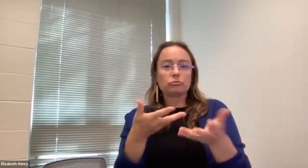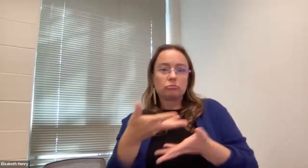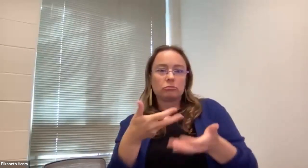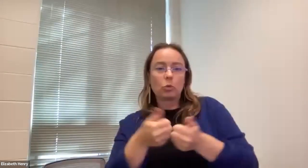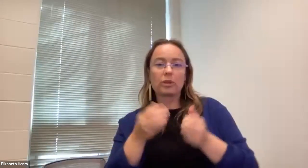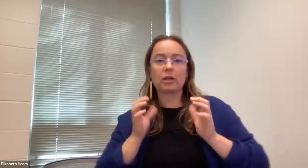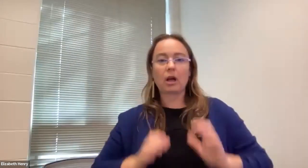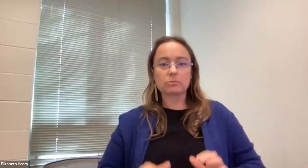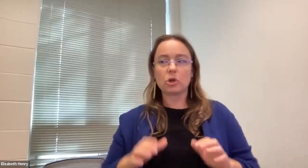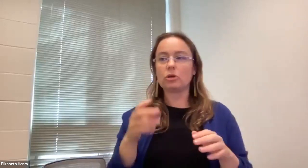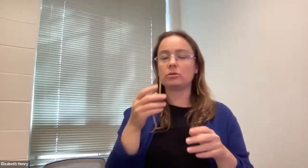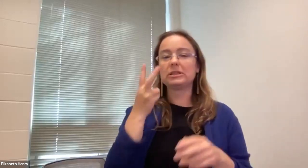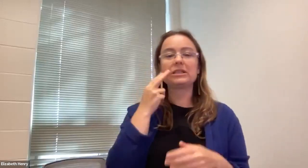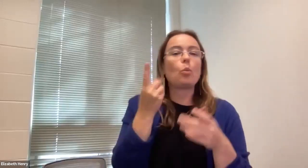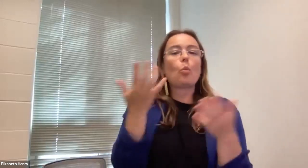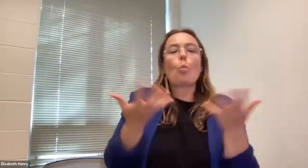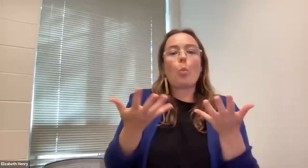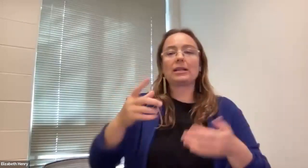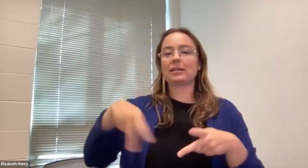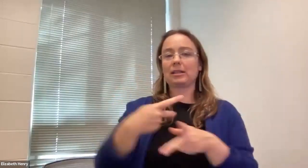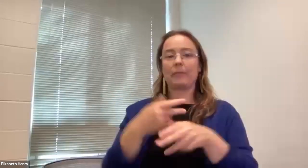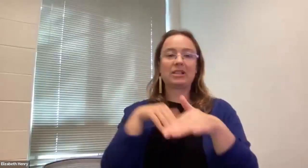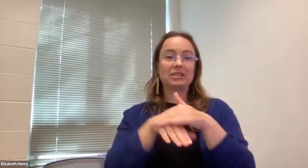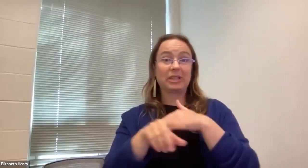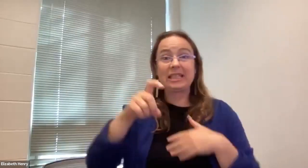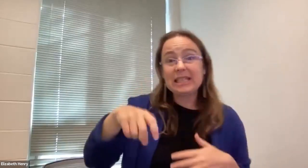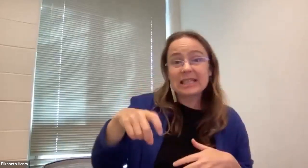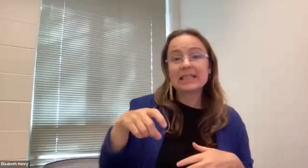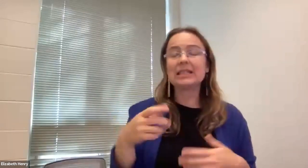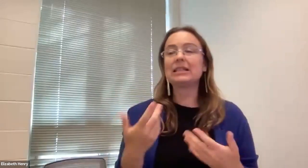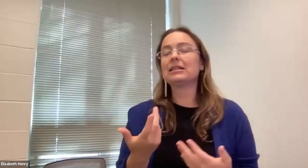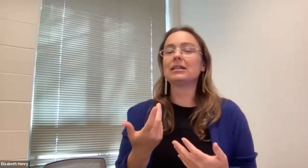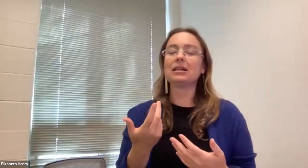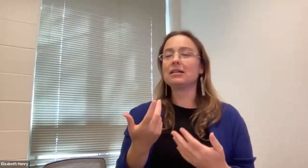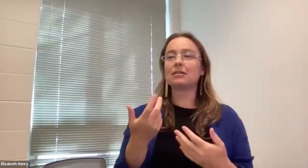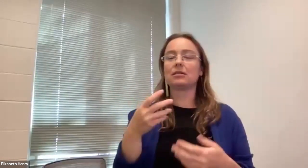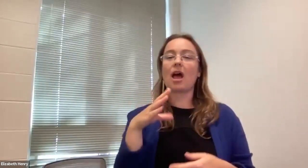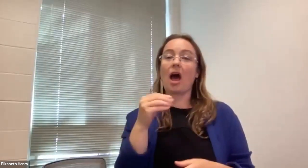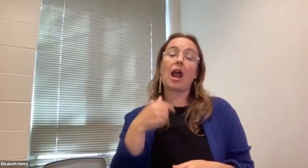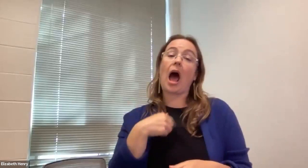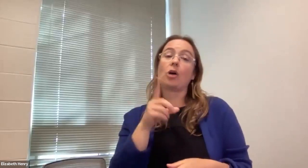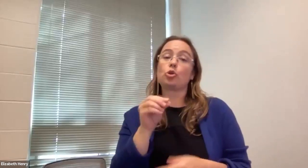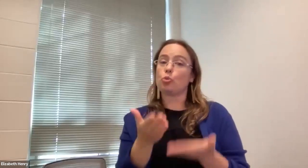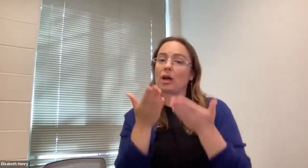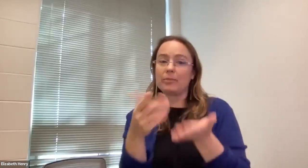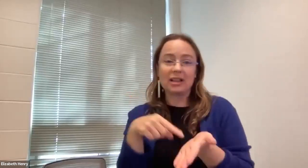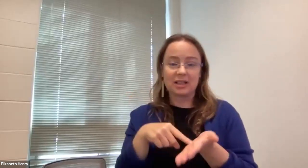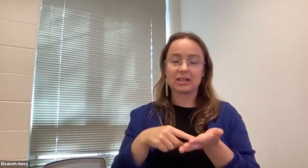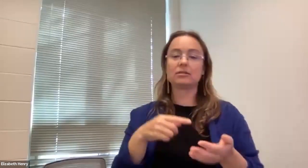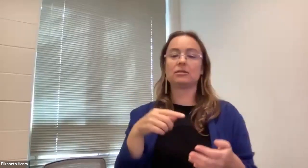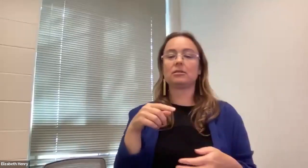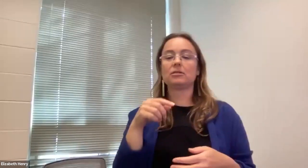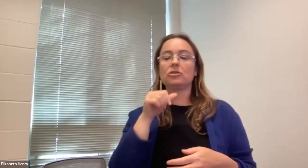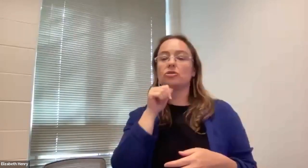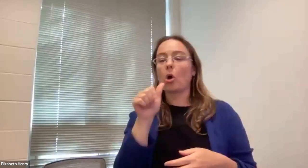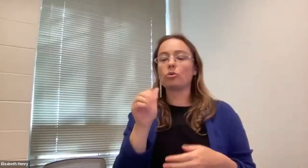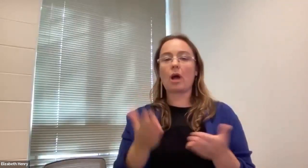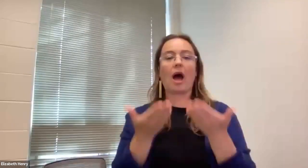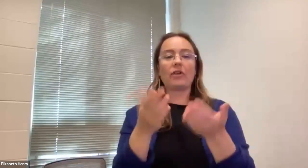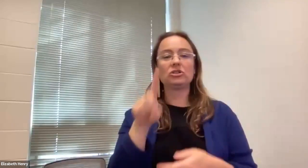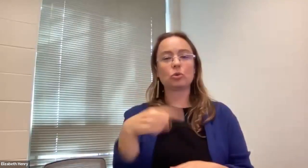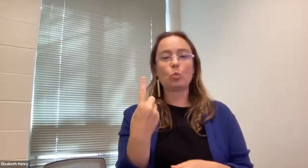Gustavo Navarrete (he/him/él): and I think it is important to engage with the customers and the vendors specifically with the customers, to see what the accessibility needs are, and I do highly recommend the add,